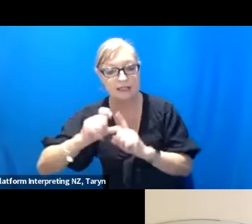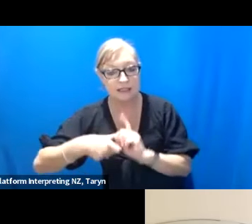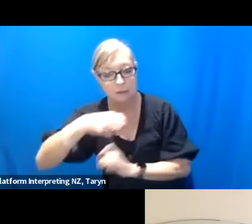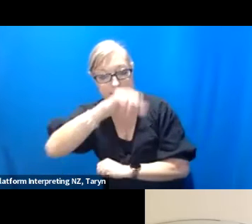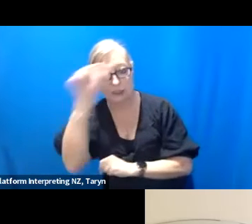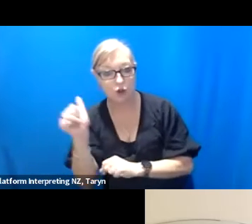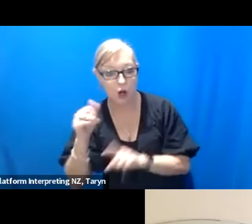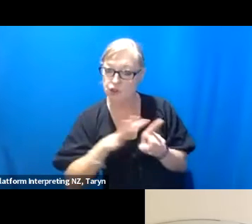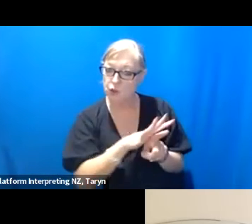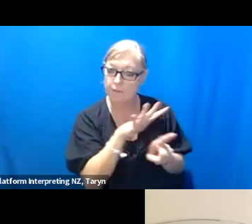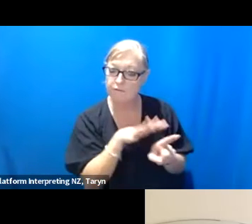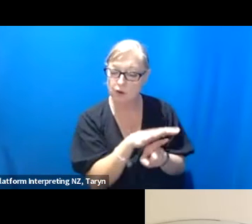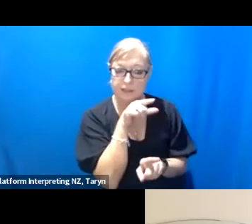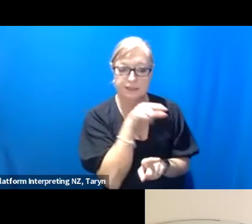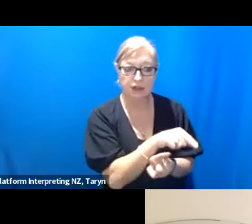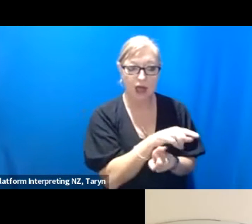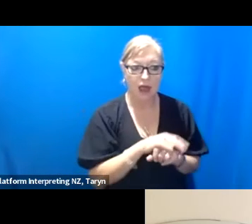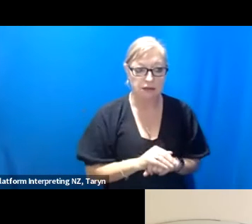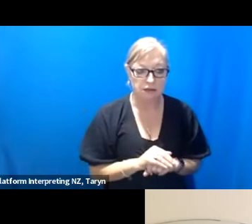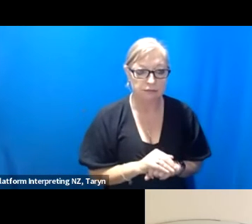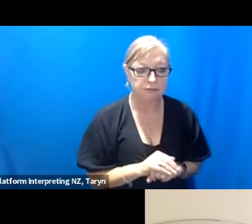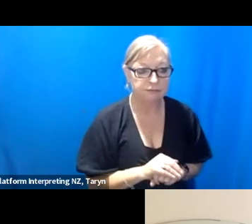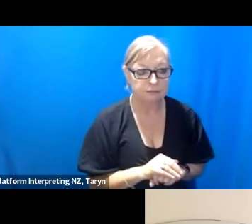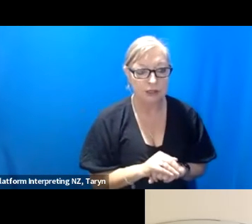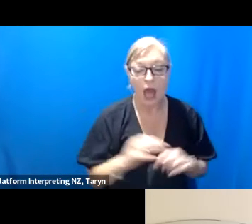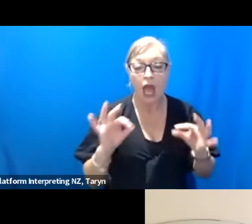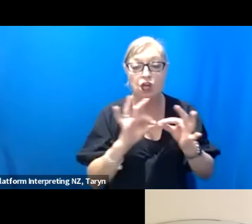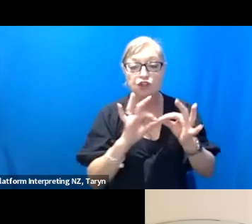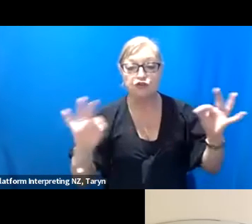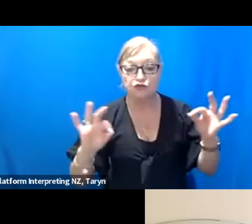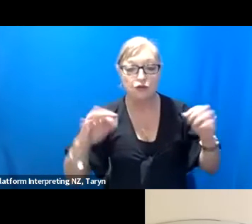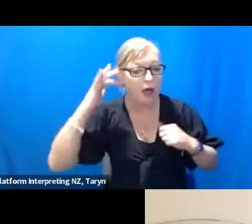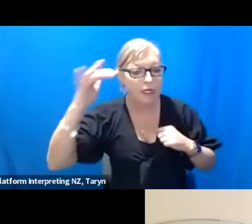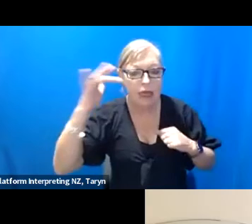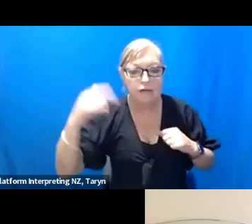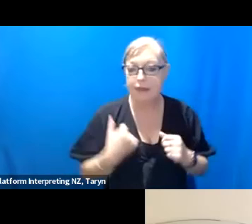how is Spin Theory an interesting model with which to look at sort of resource and